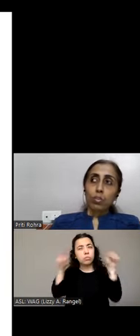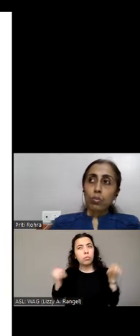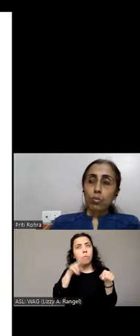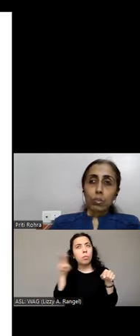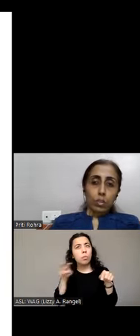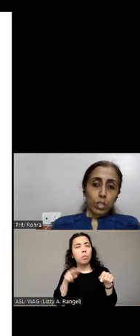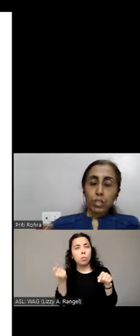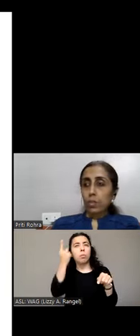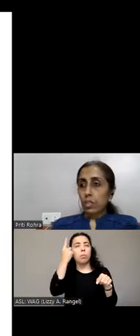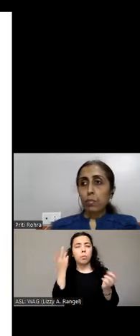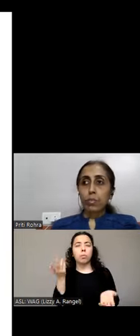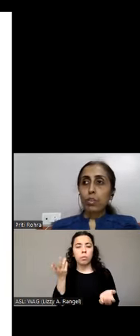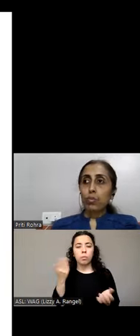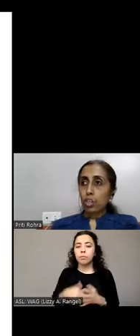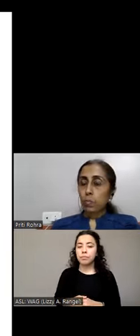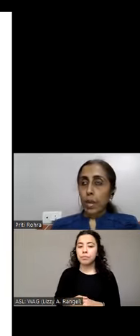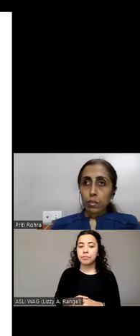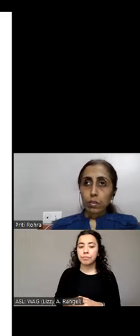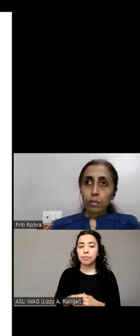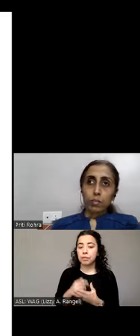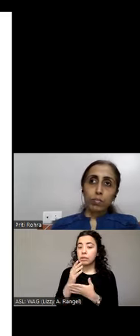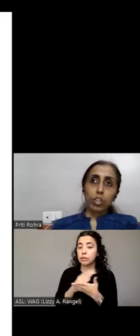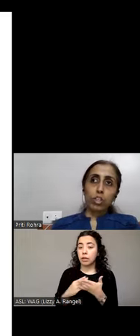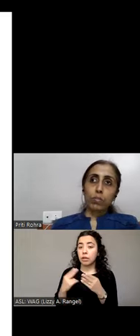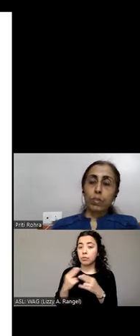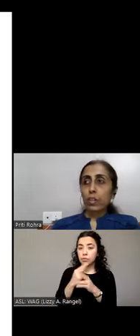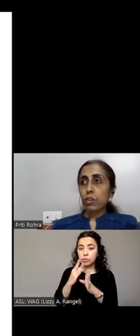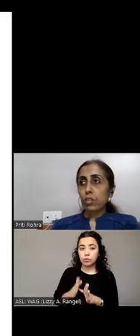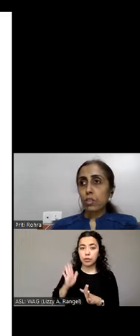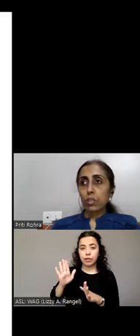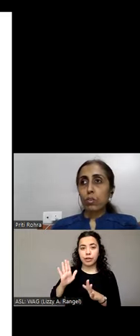So these are some of the usage patterns which will give us good